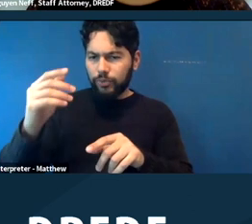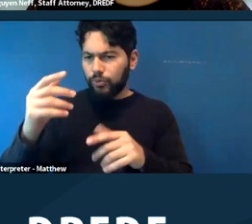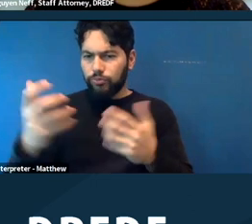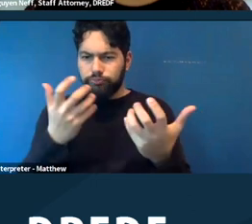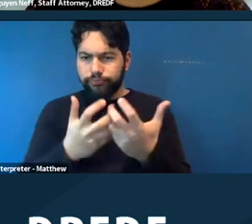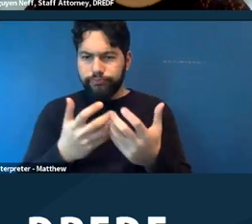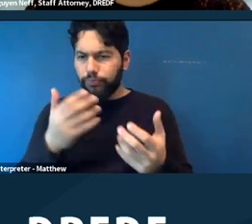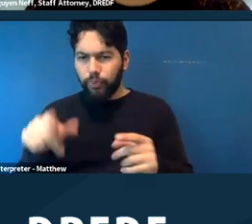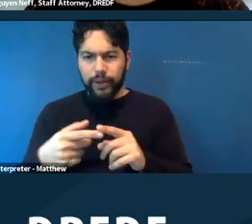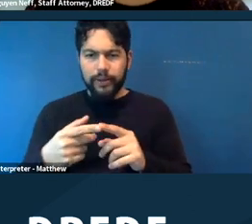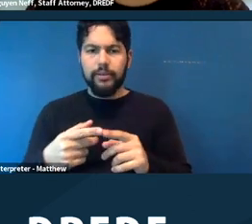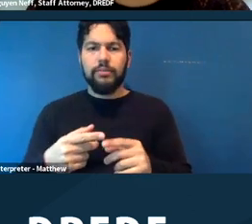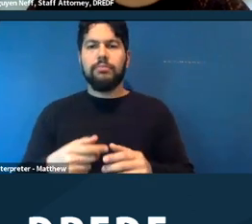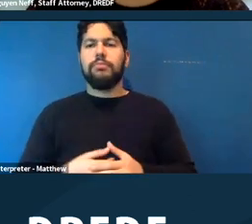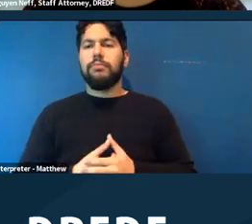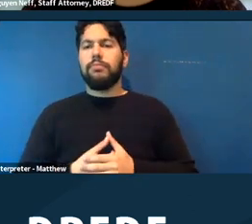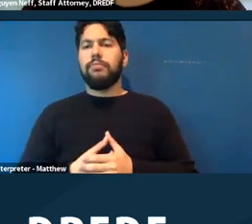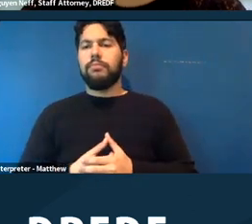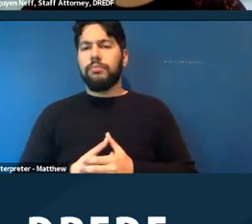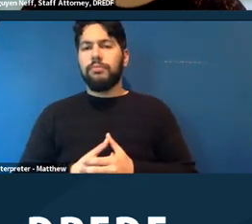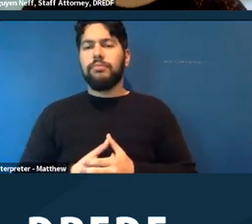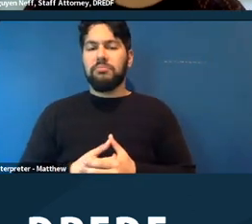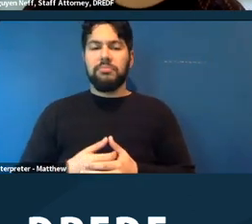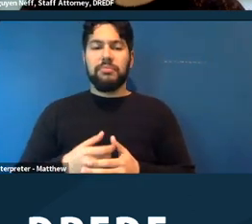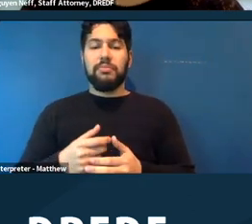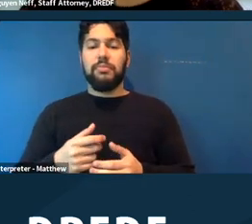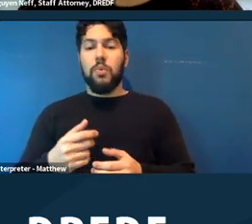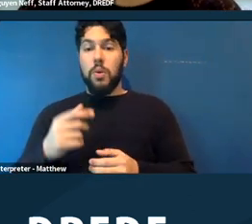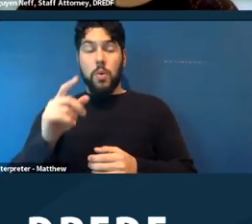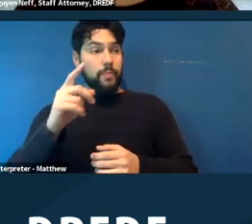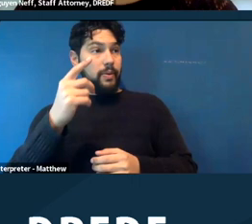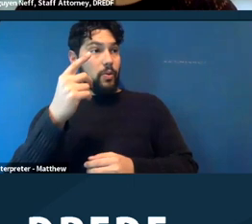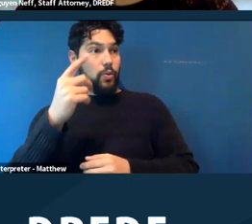There isn't a specific, like, you know, day, you have to give someone like 24 hours or 48